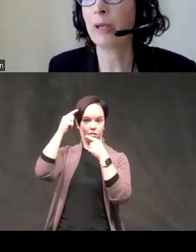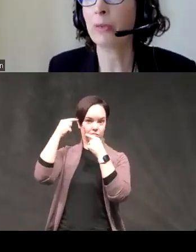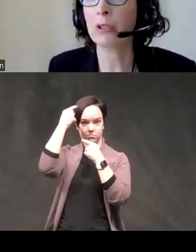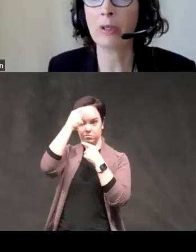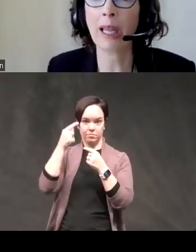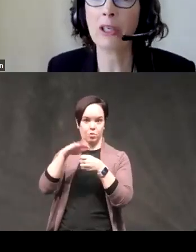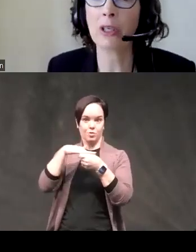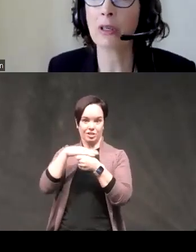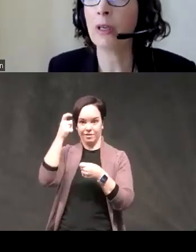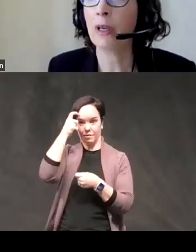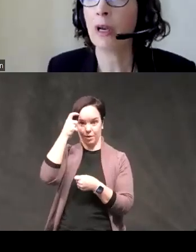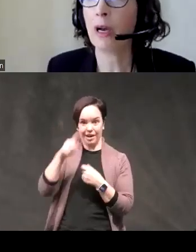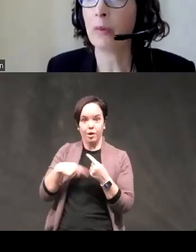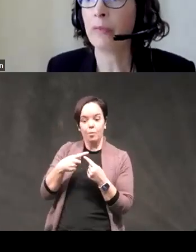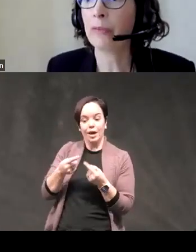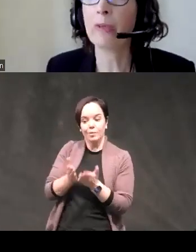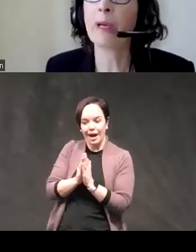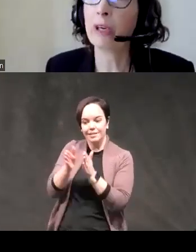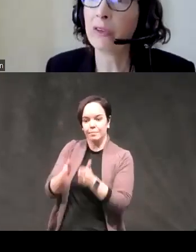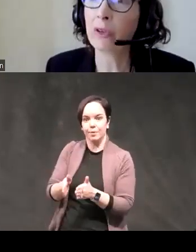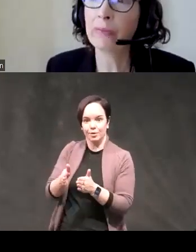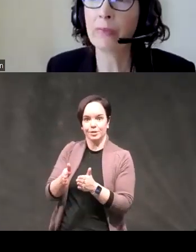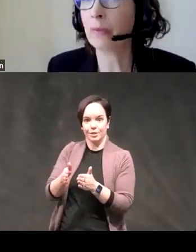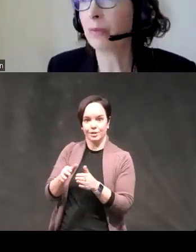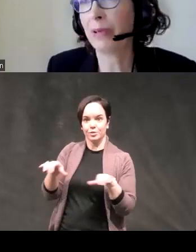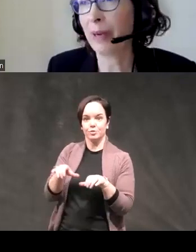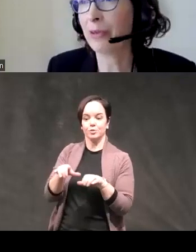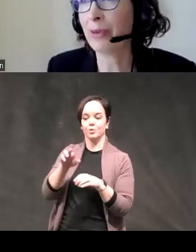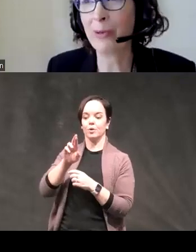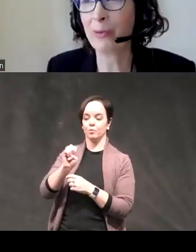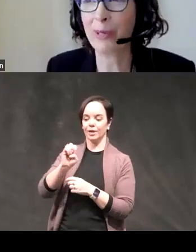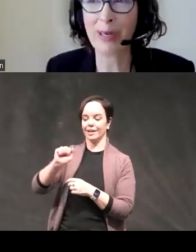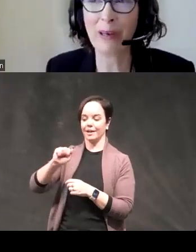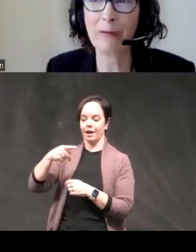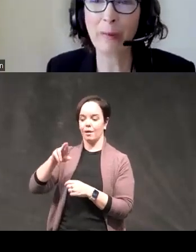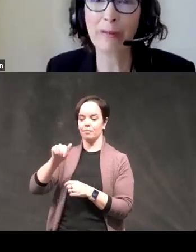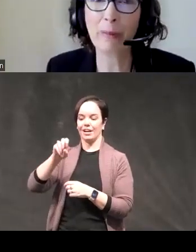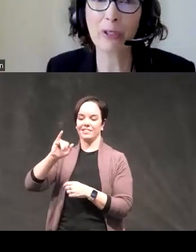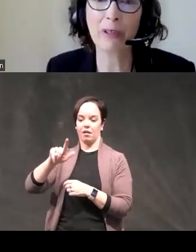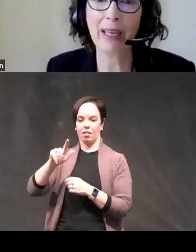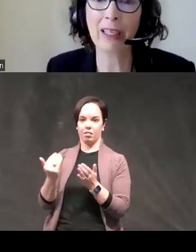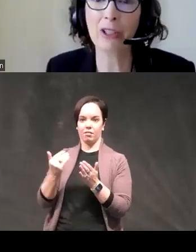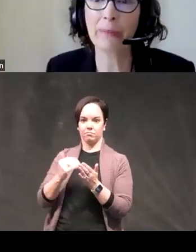people to engage in reappraisal perhaps our most well-studied form of emotion regulation